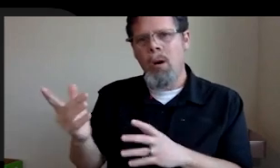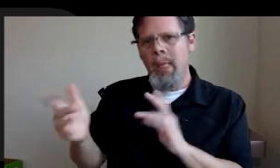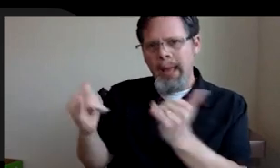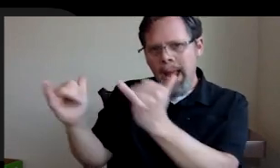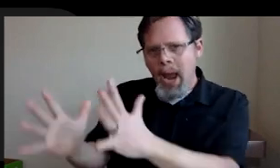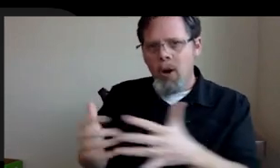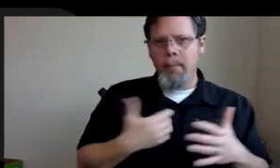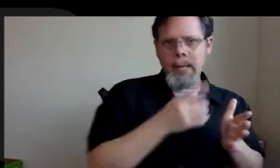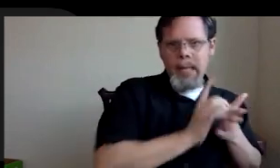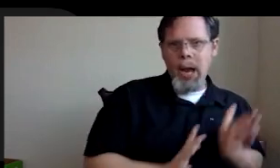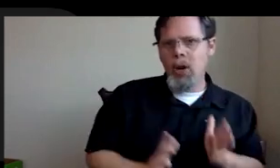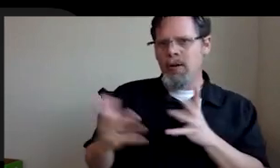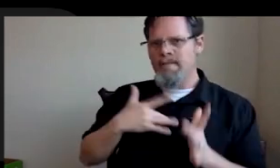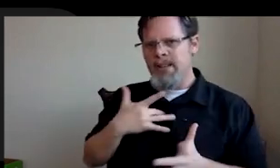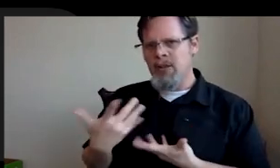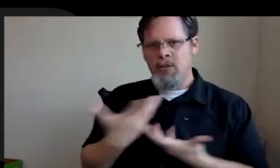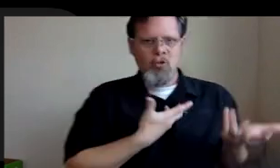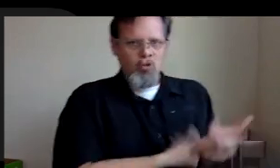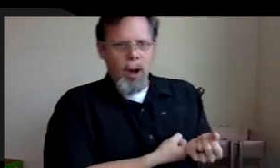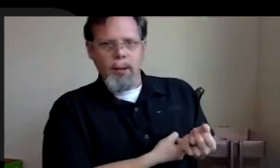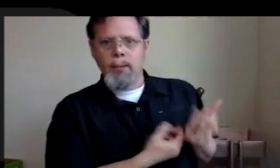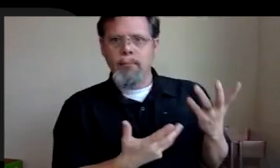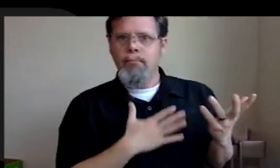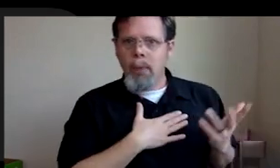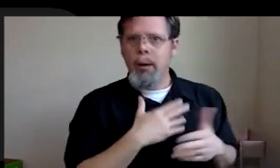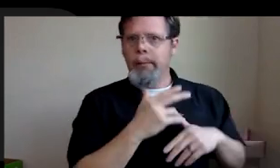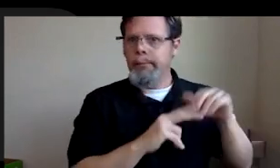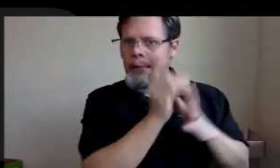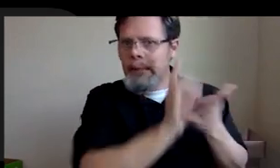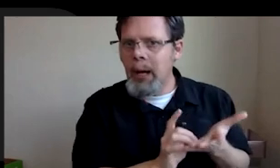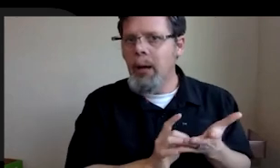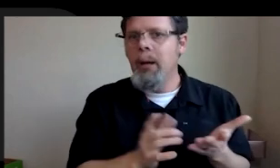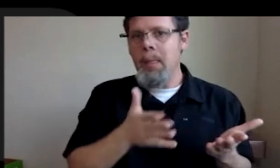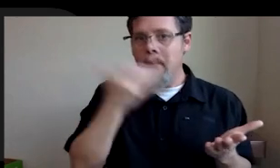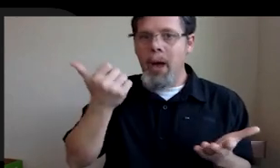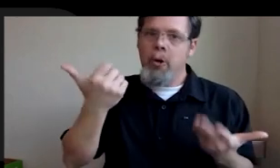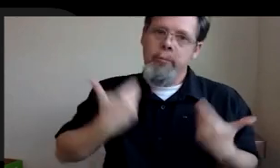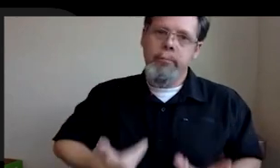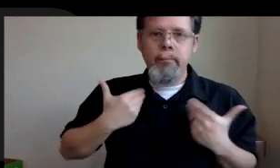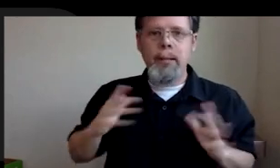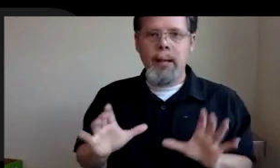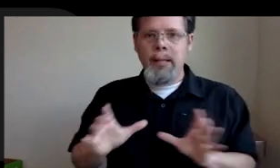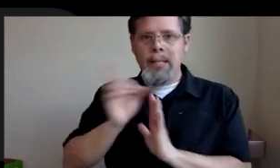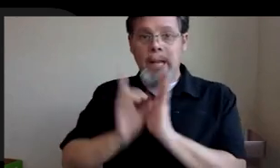can get you to fall in love with my environment without thinking about it. The better I'll be as a designer, in my opinion. And that takes a lot of